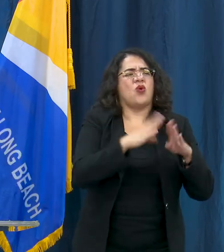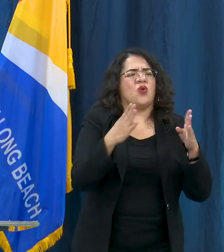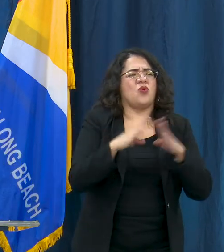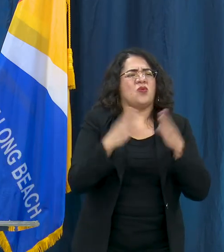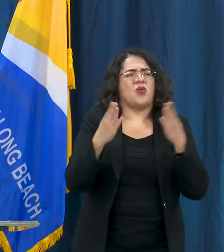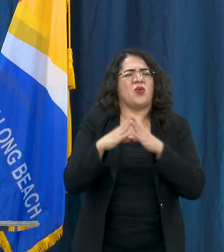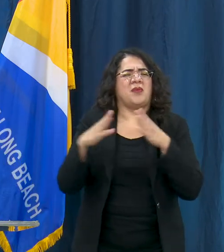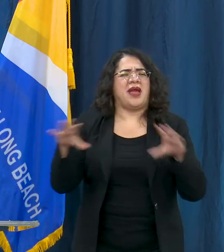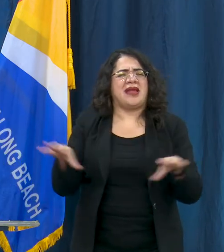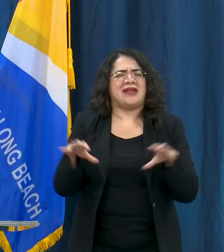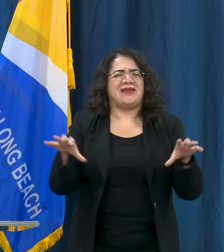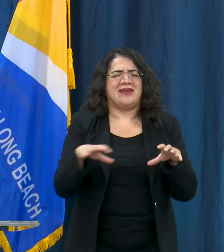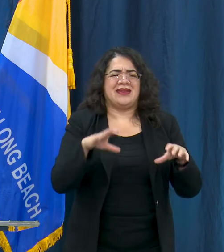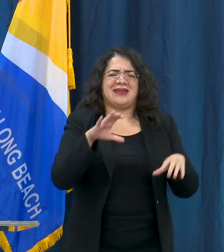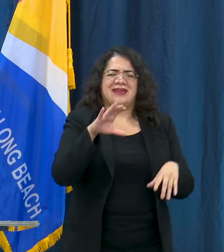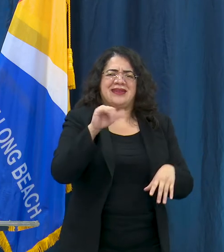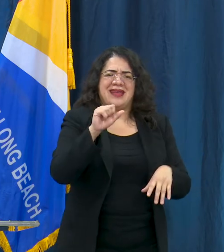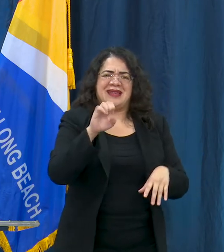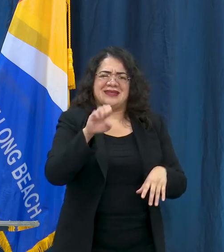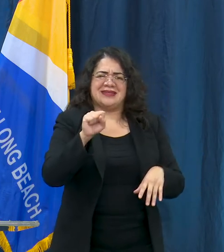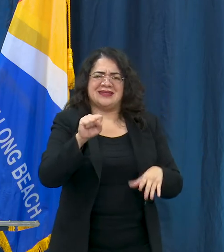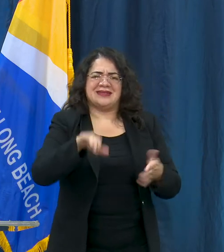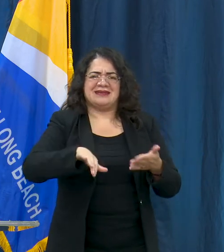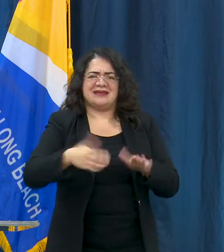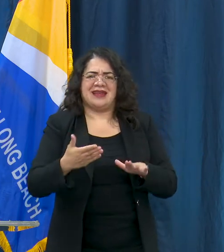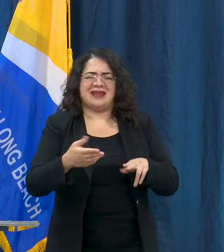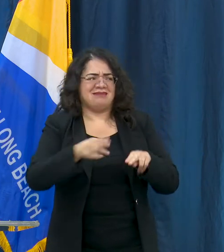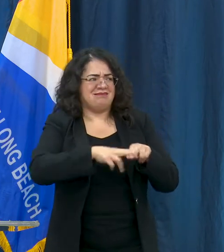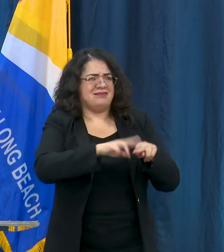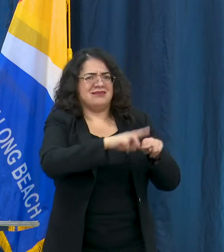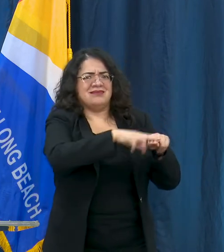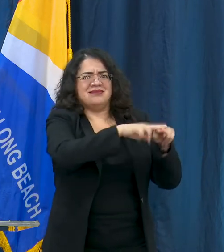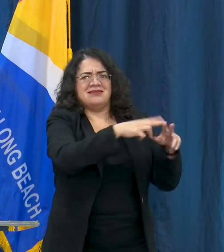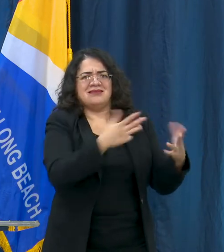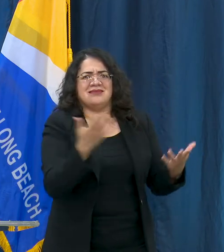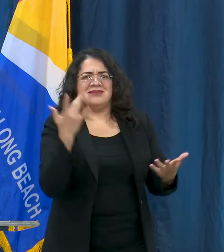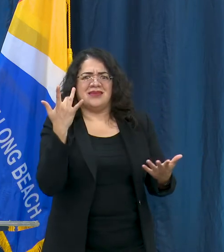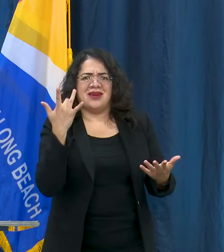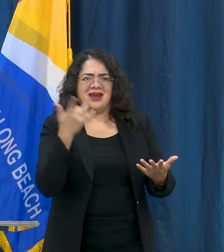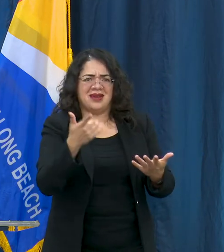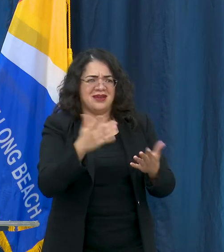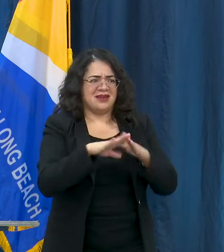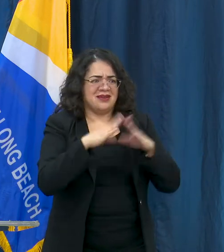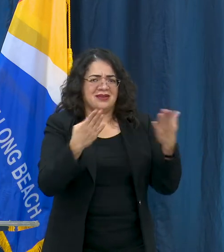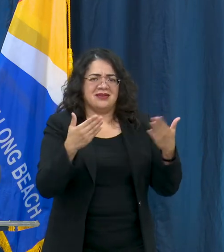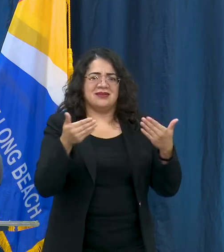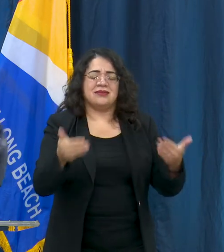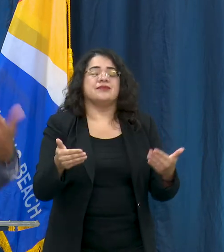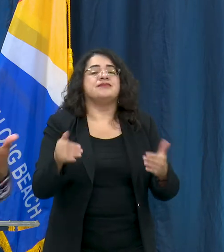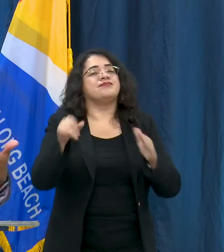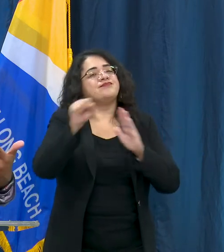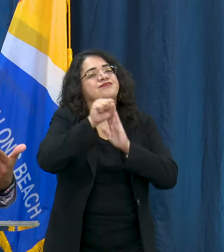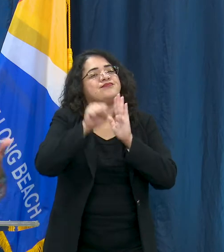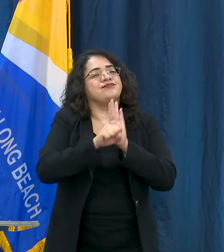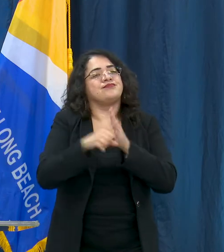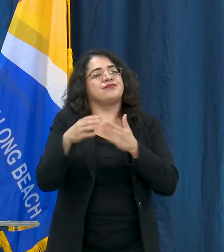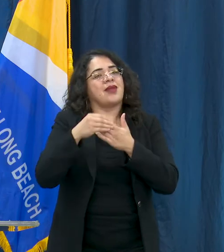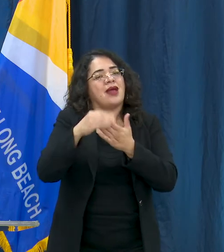when cases and deaths are rising? So the city is following the kind of state guidelines as far as